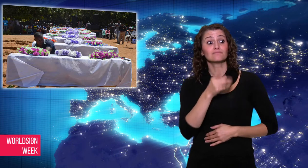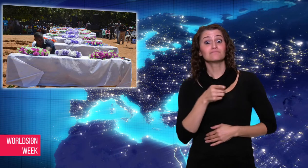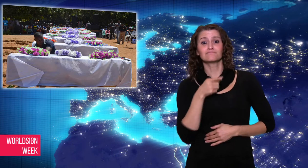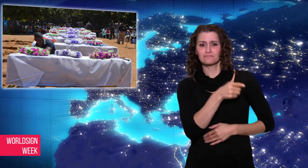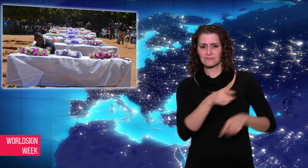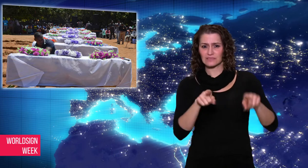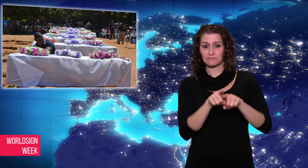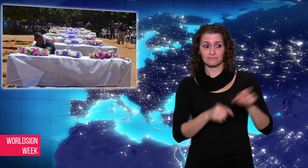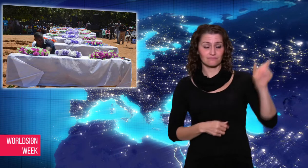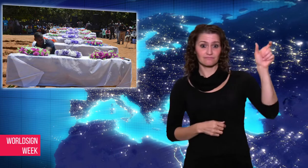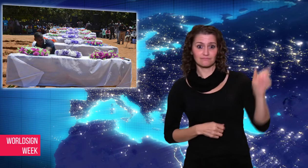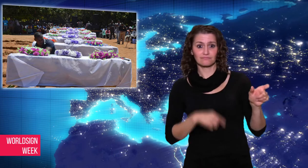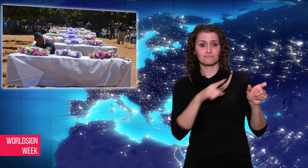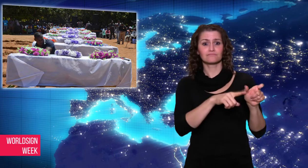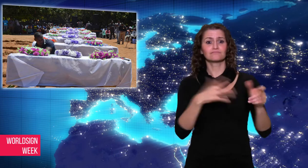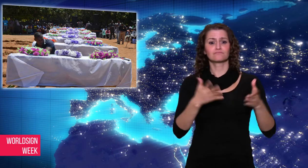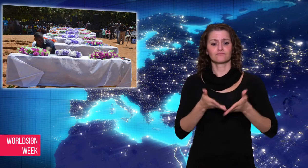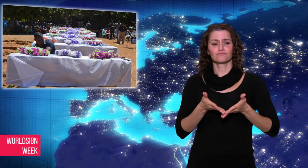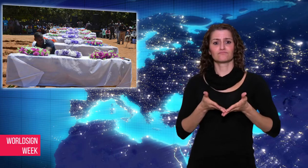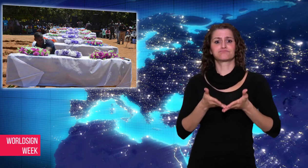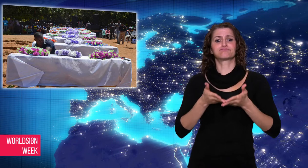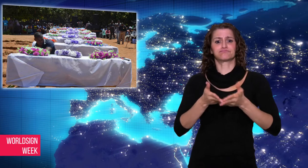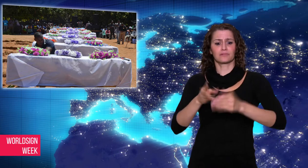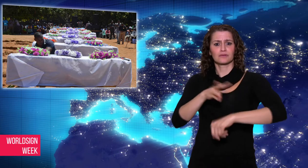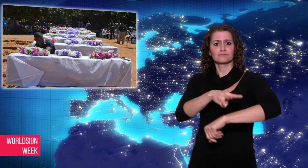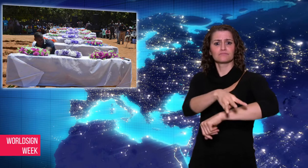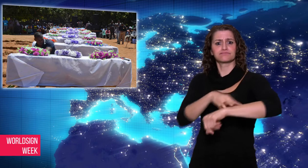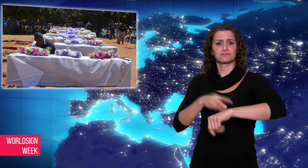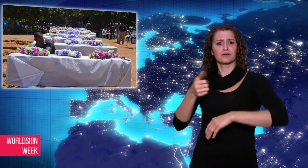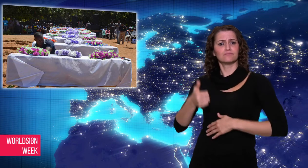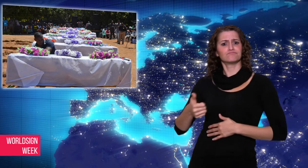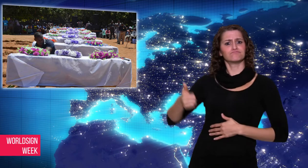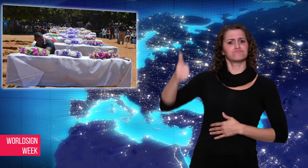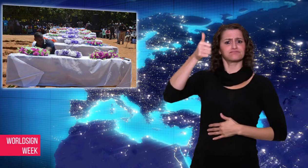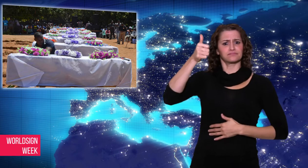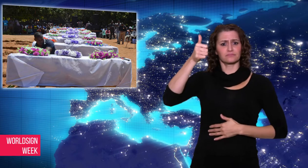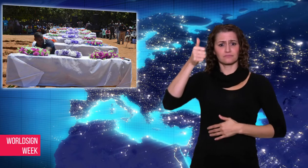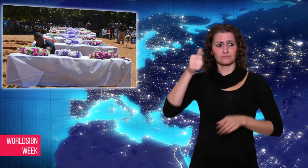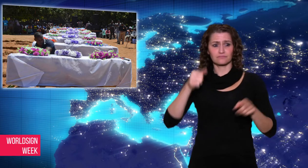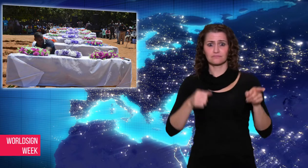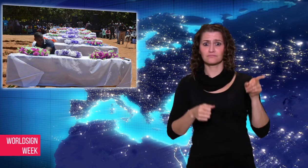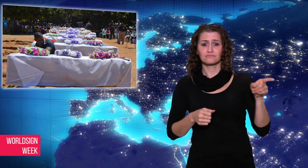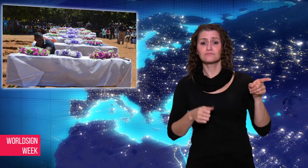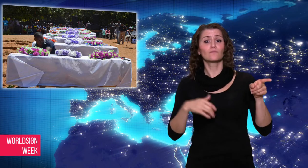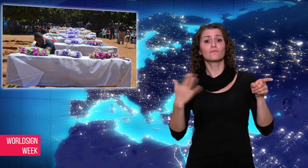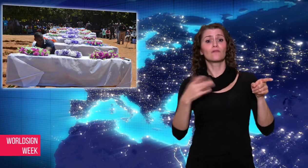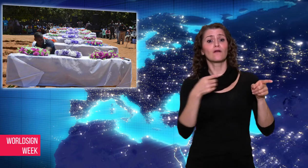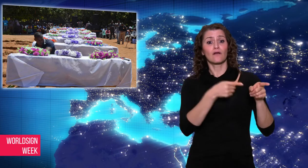be arrested, including the